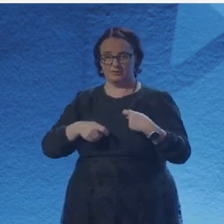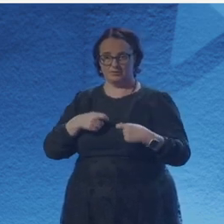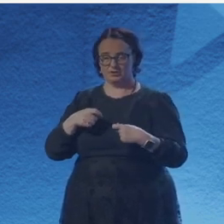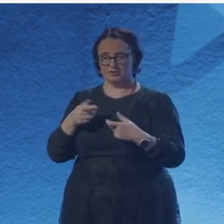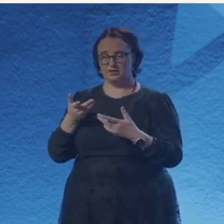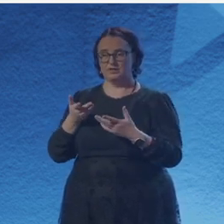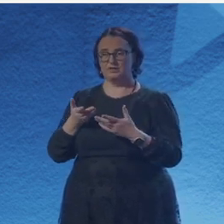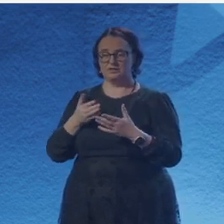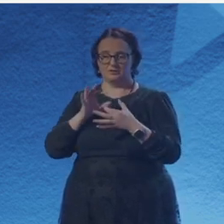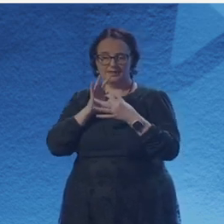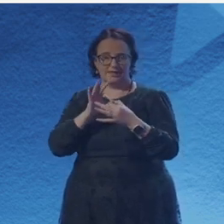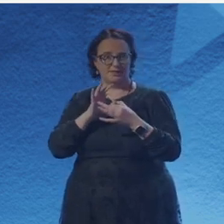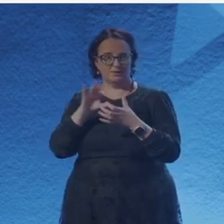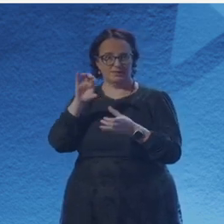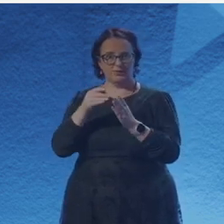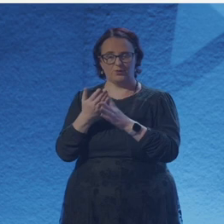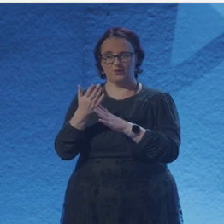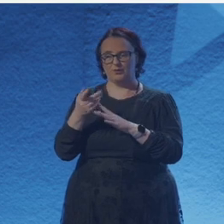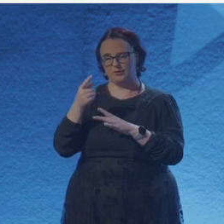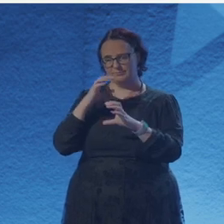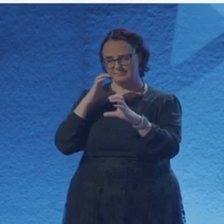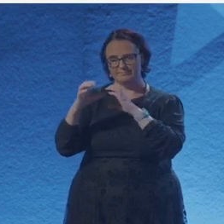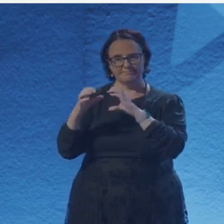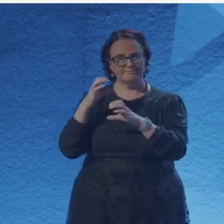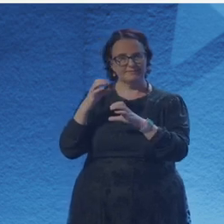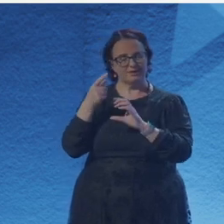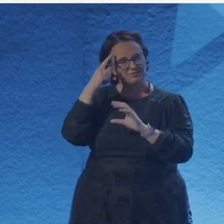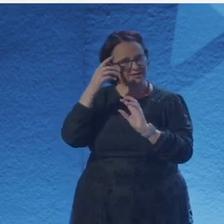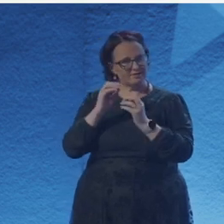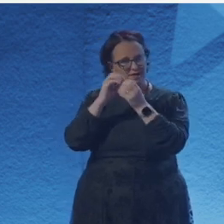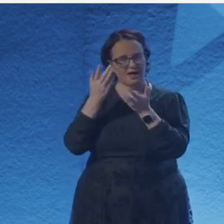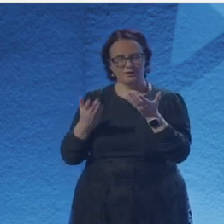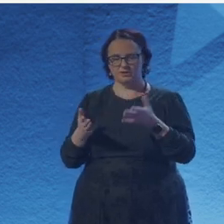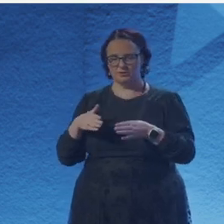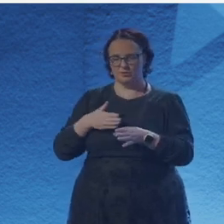you're well versed with the with academia and working within academia, in physics.